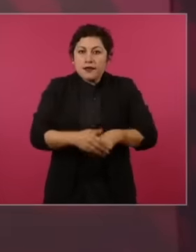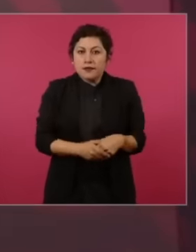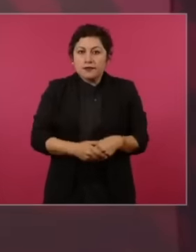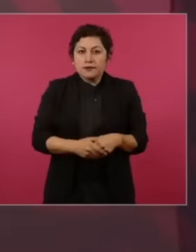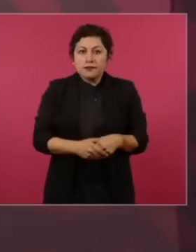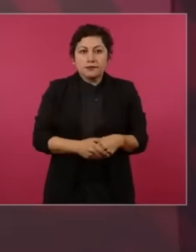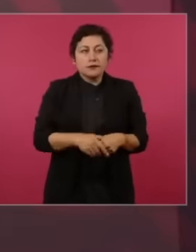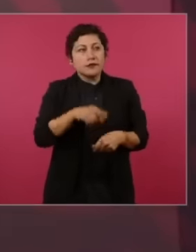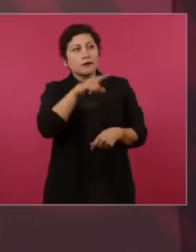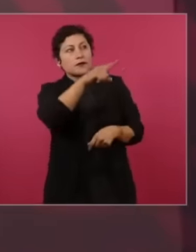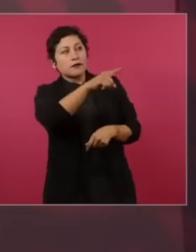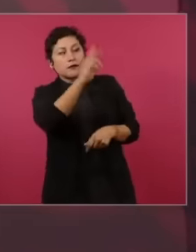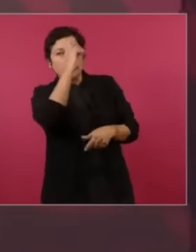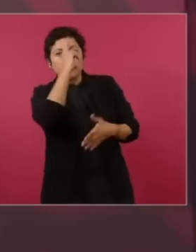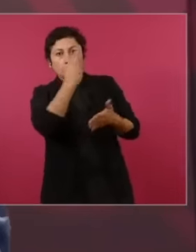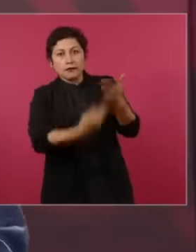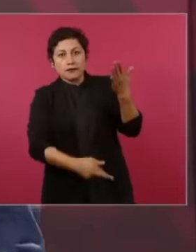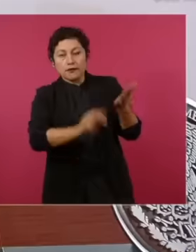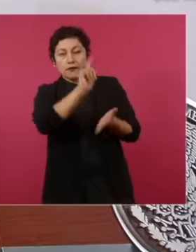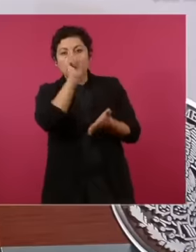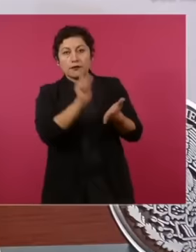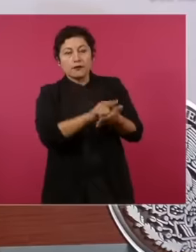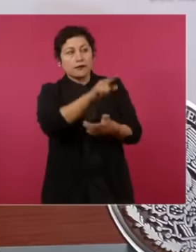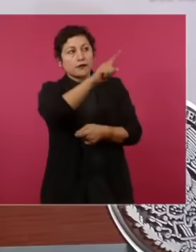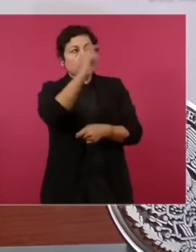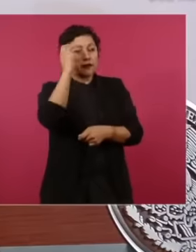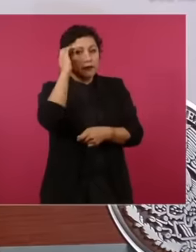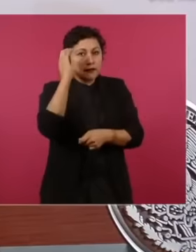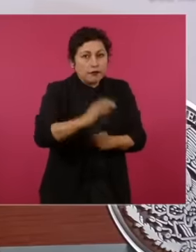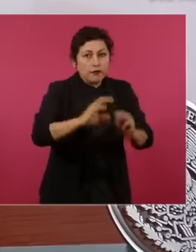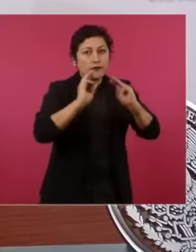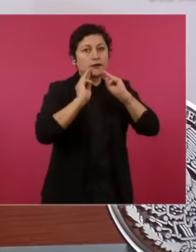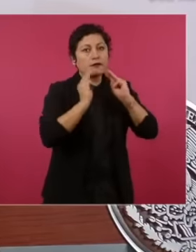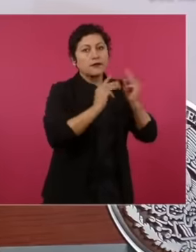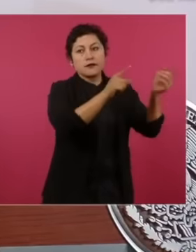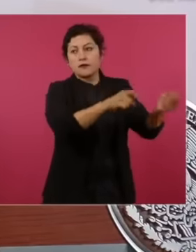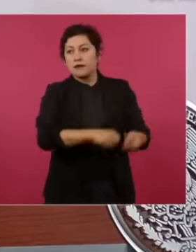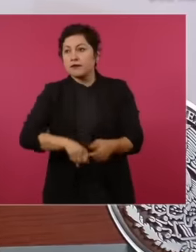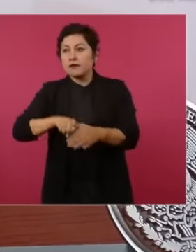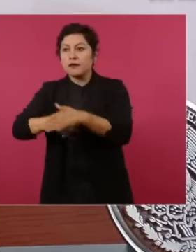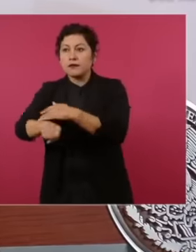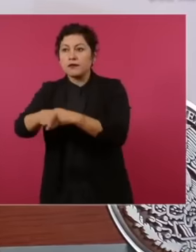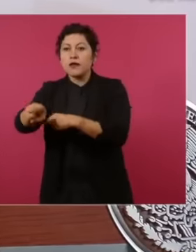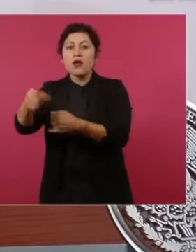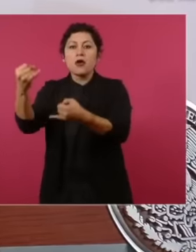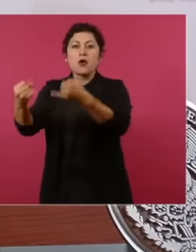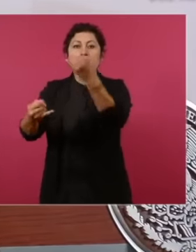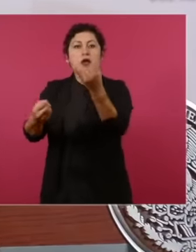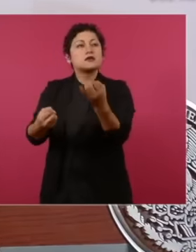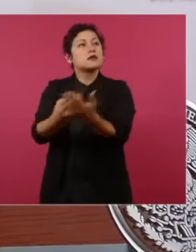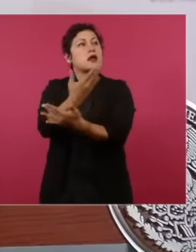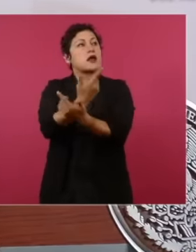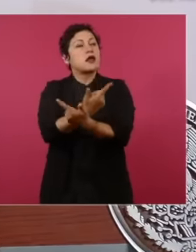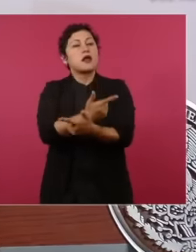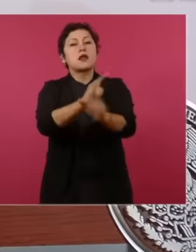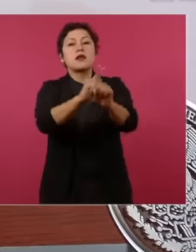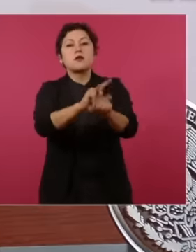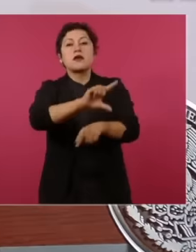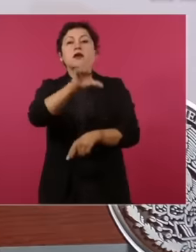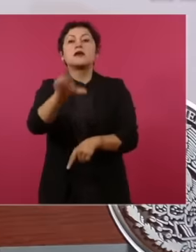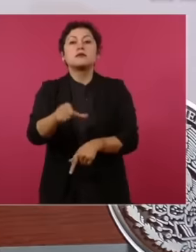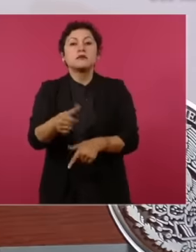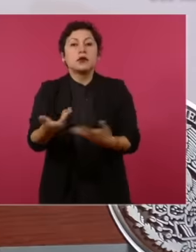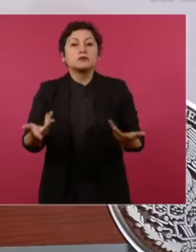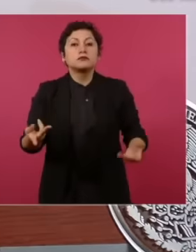And what does the prosecutor's office do? It files an appeal. They generally resolve that